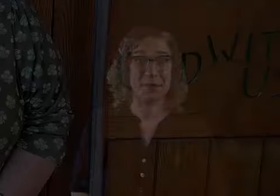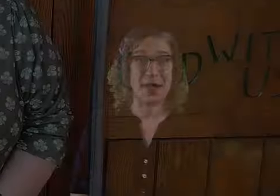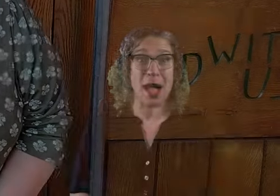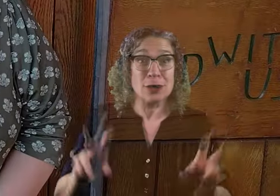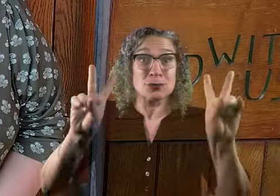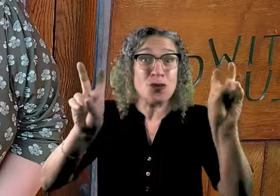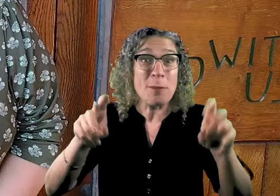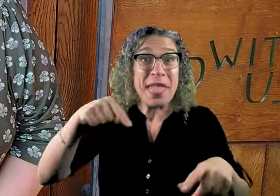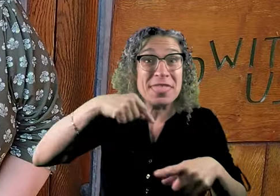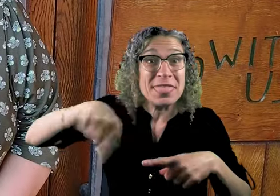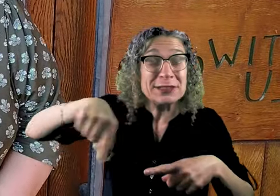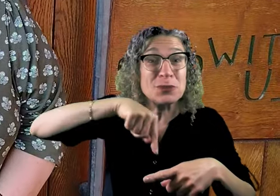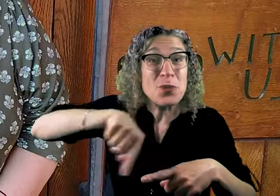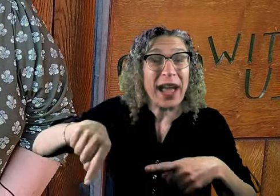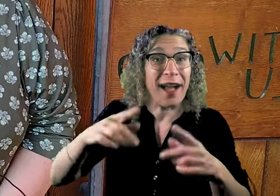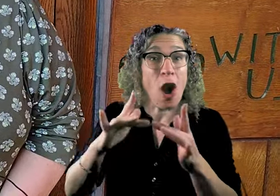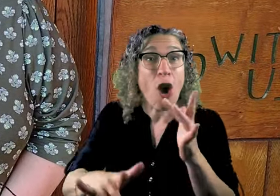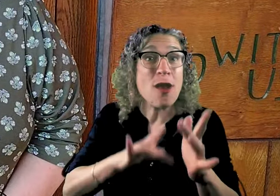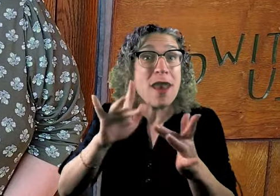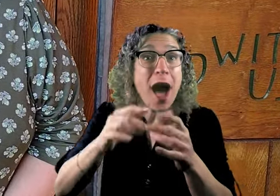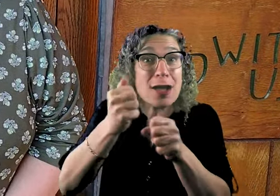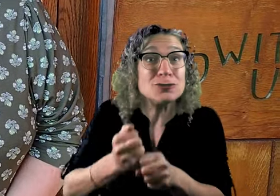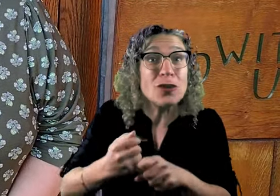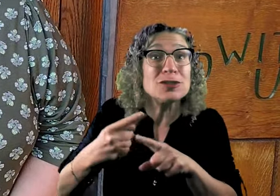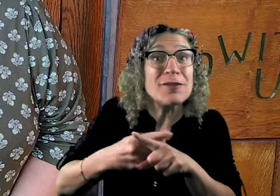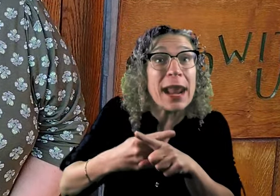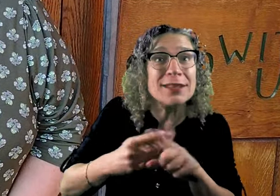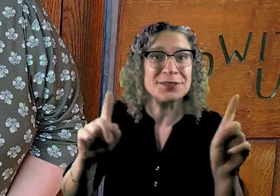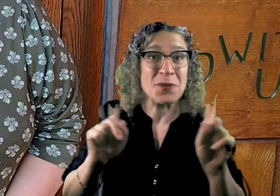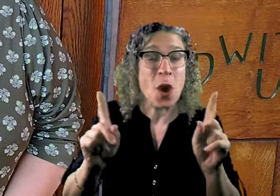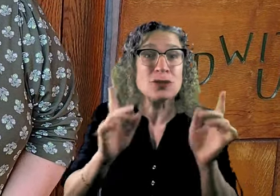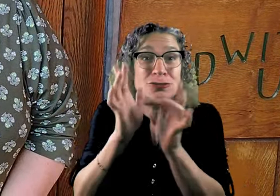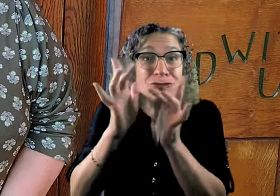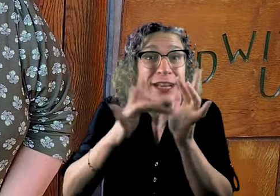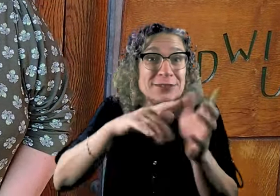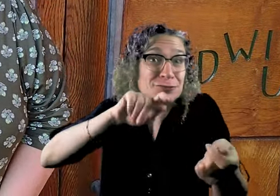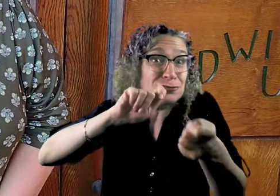This week's National Online Service from the Church of England for the Ninth Sunday